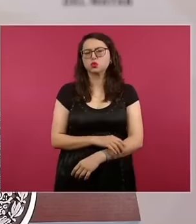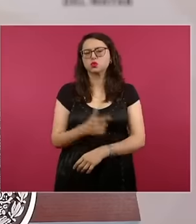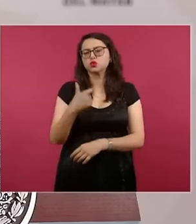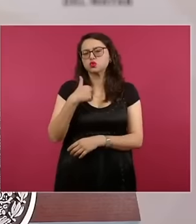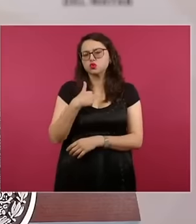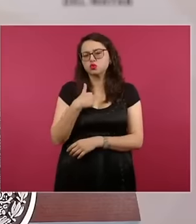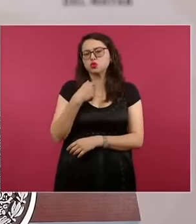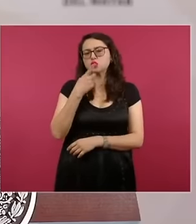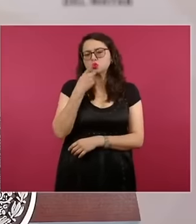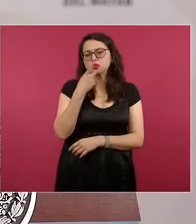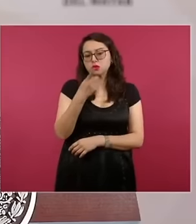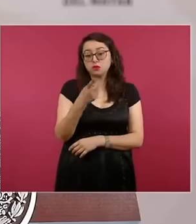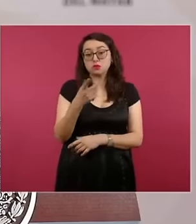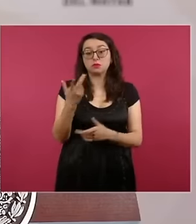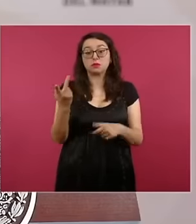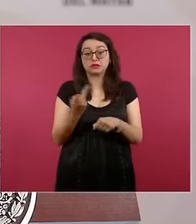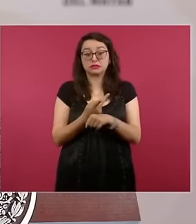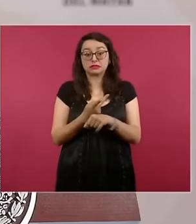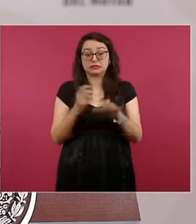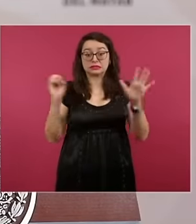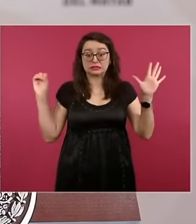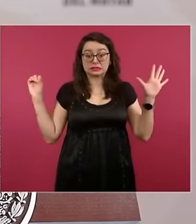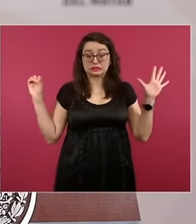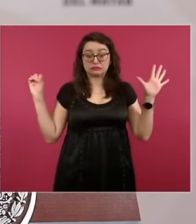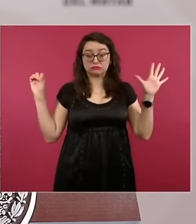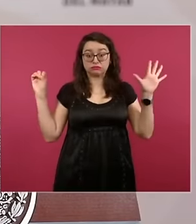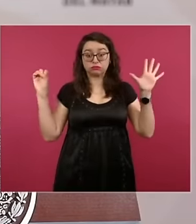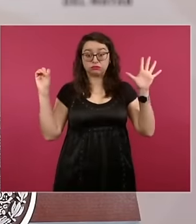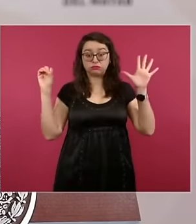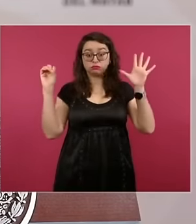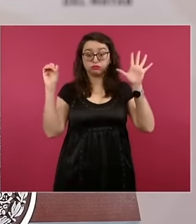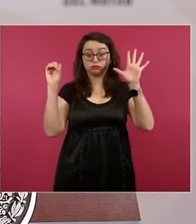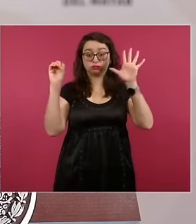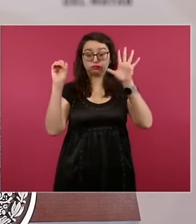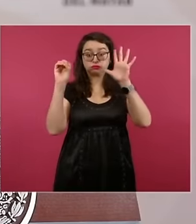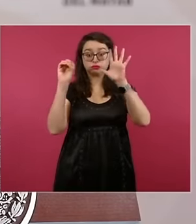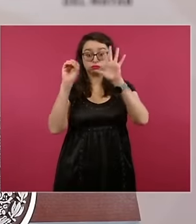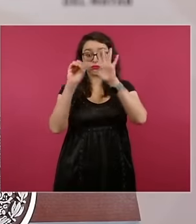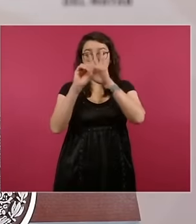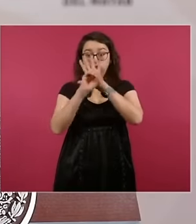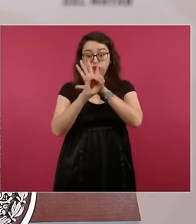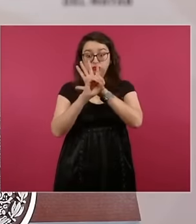an eclipse one has the opportunity to see the outer or upper atmosphere of the sun that